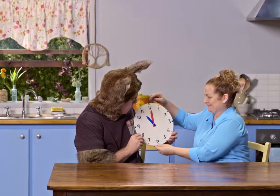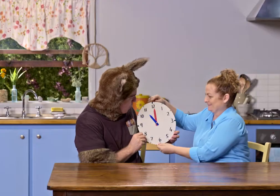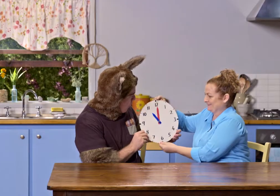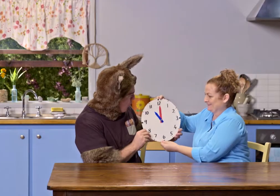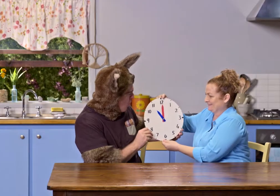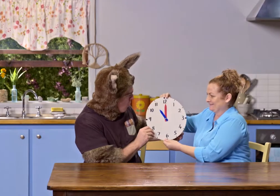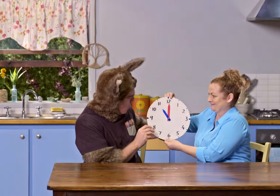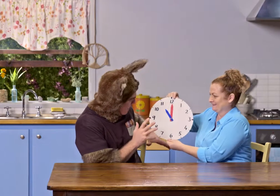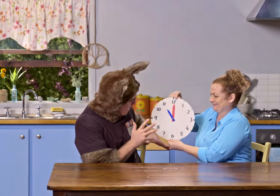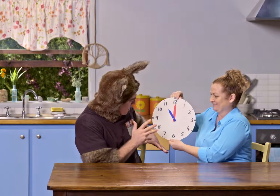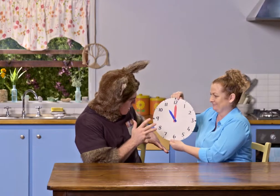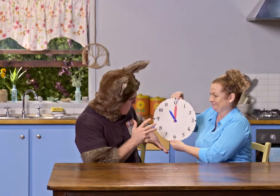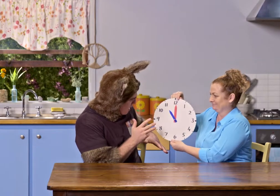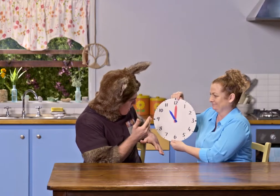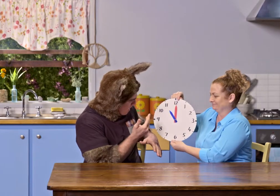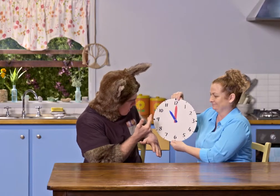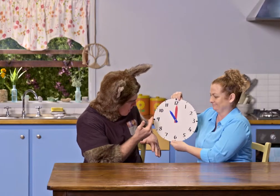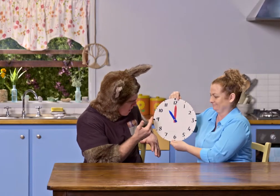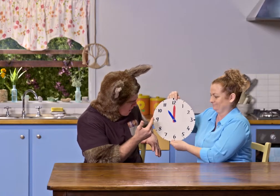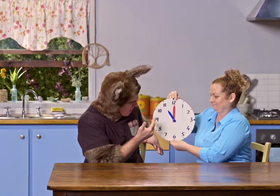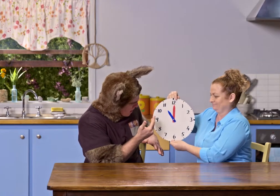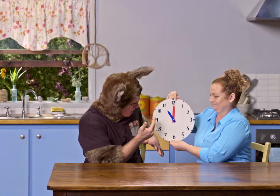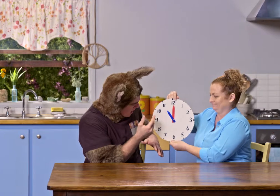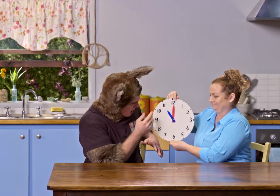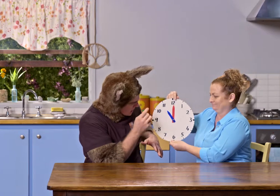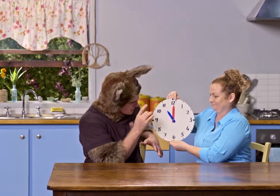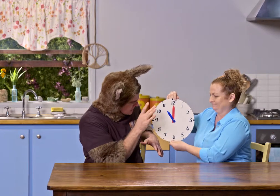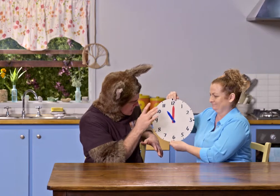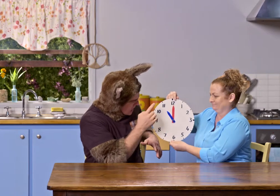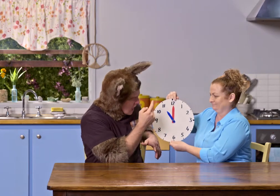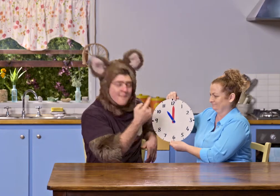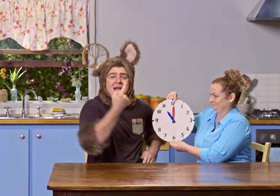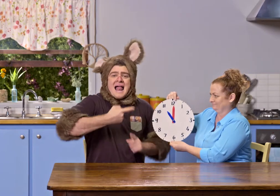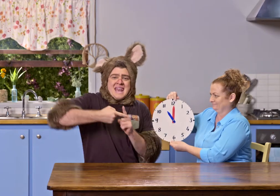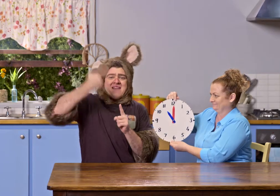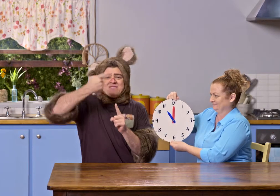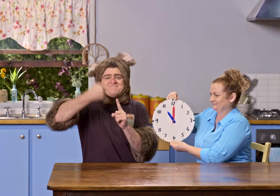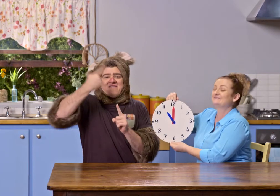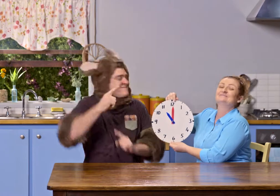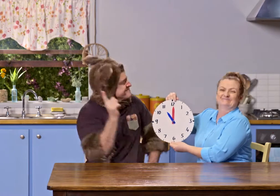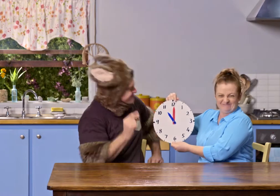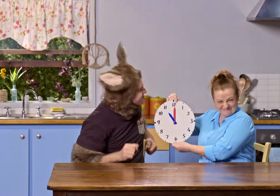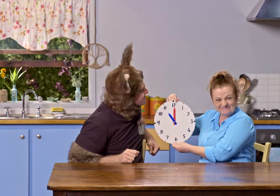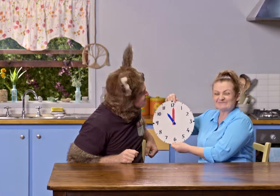Ooh, so that means nine, ten - 11 o'clock, Sally. It's 11 o'clock.